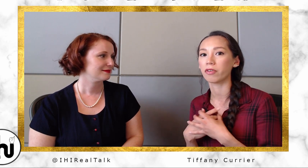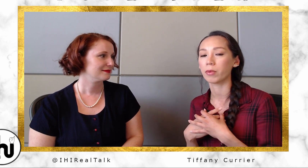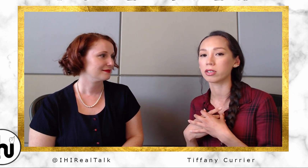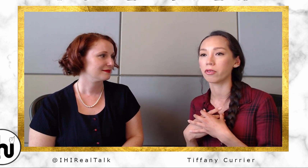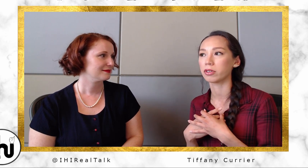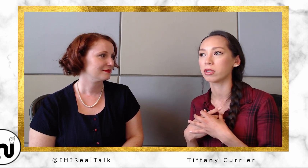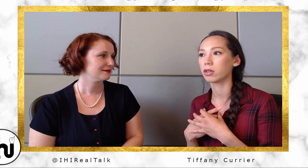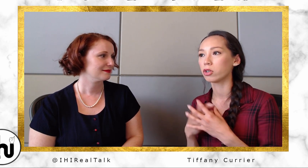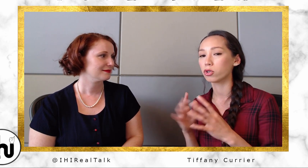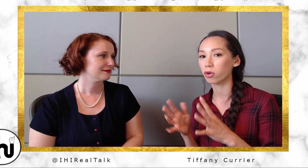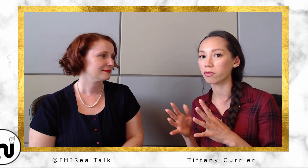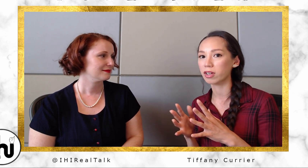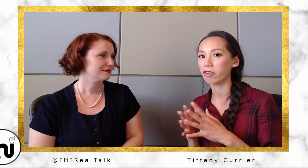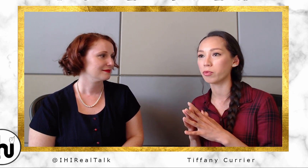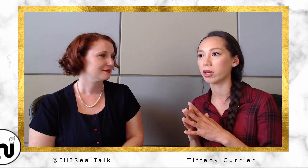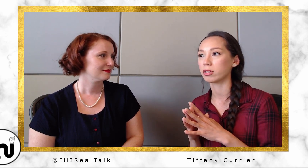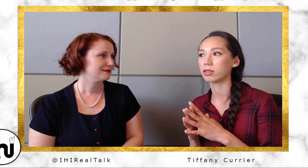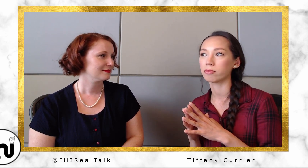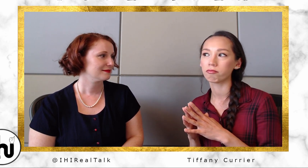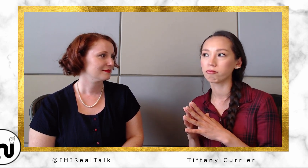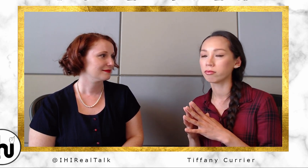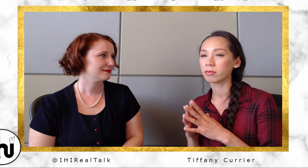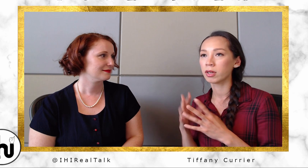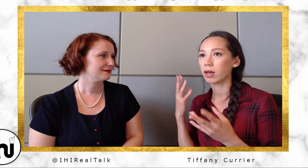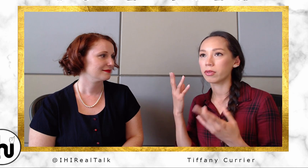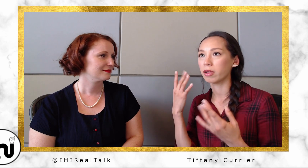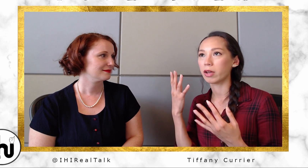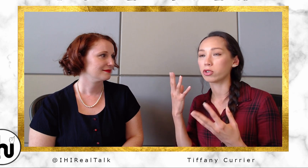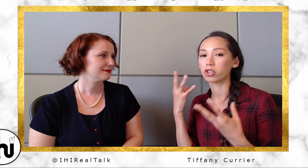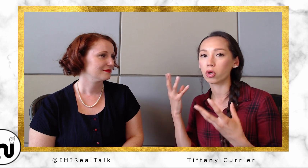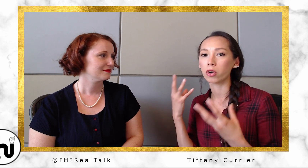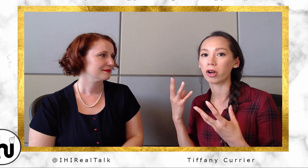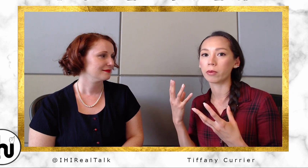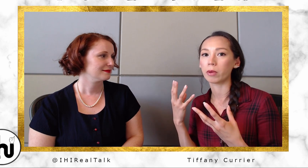myself as sort of Deaf because the language is so engrained in my brain